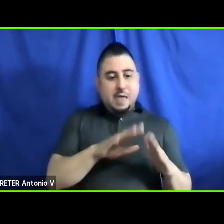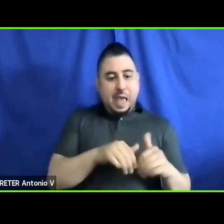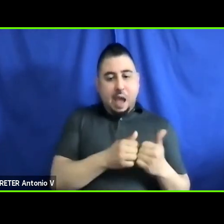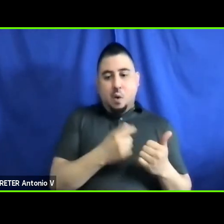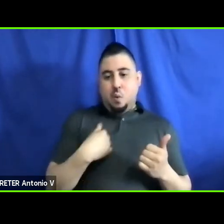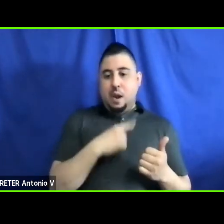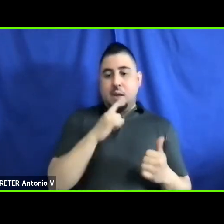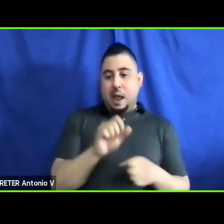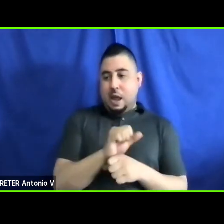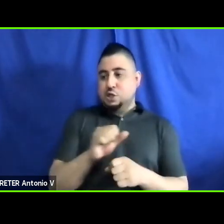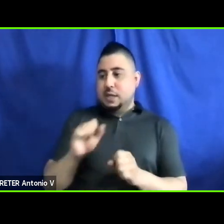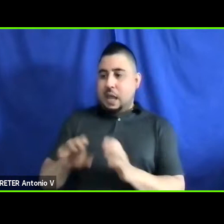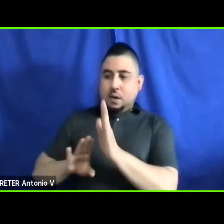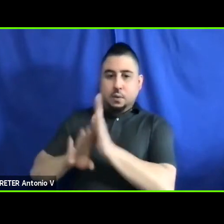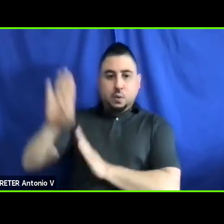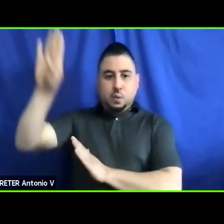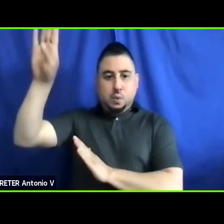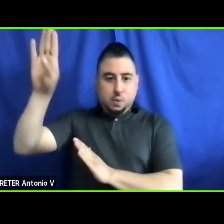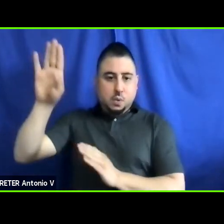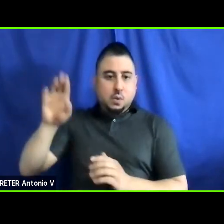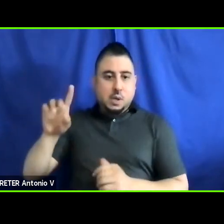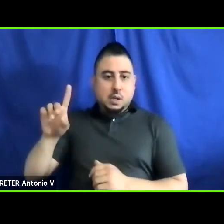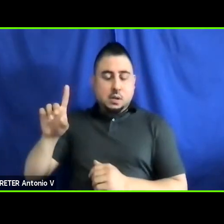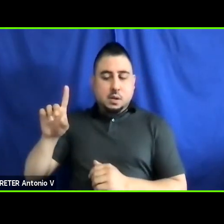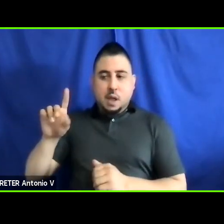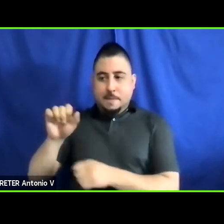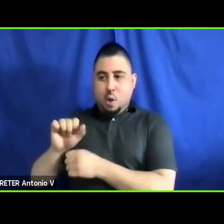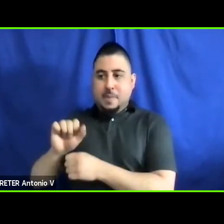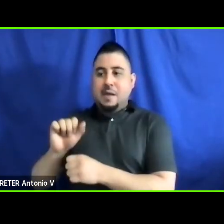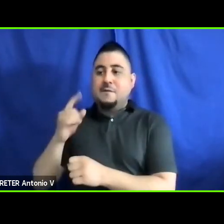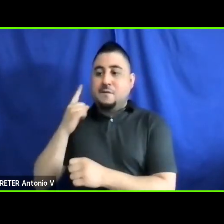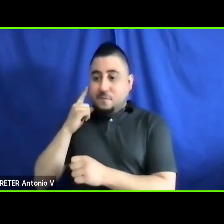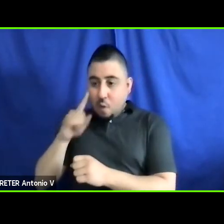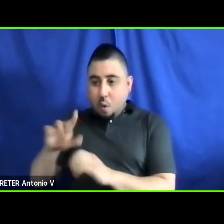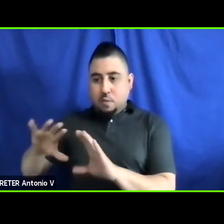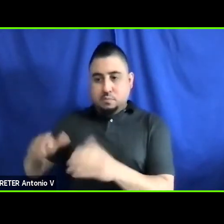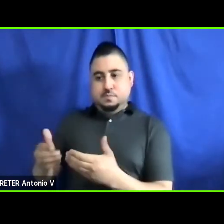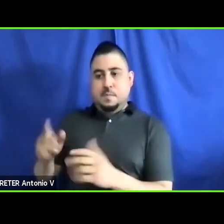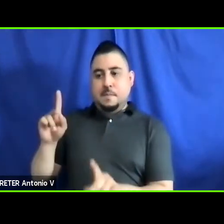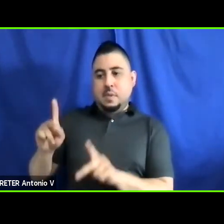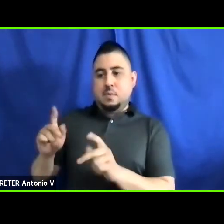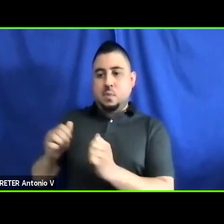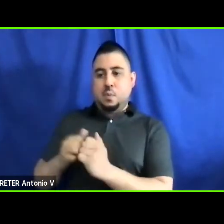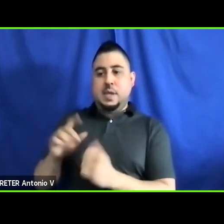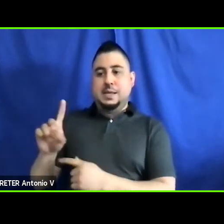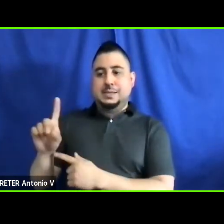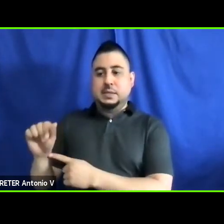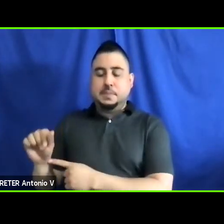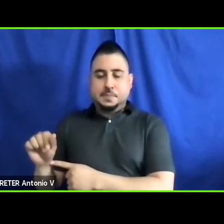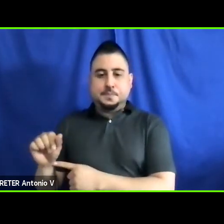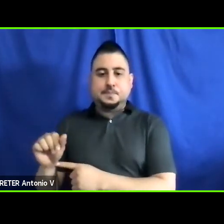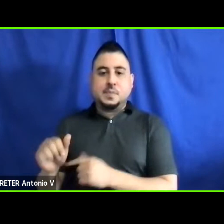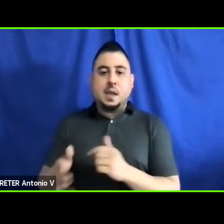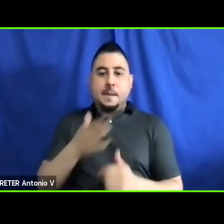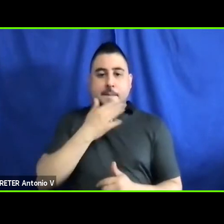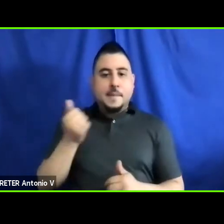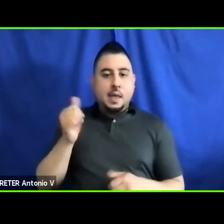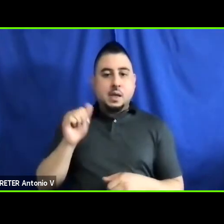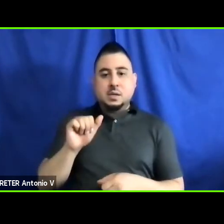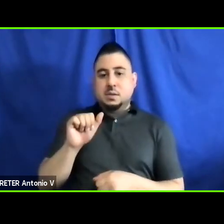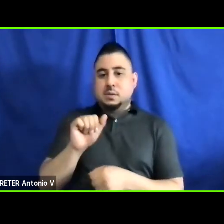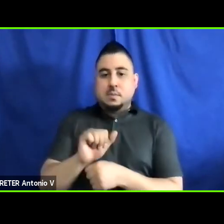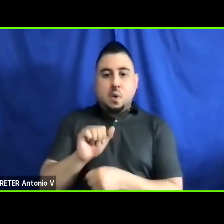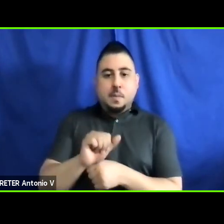success for people with disabilities. Afterall, the best employment program or job opportunity